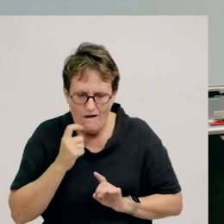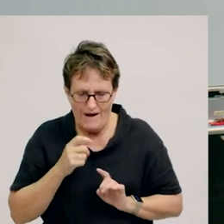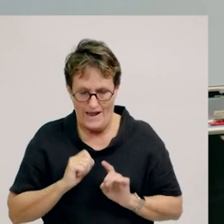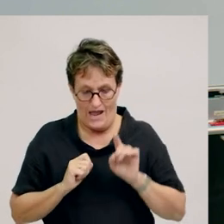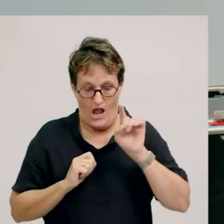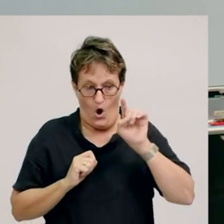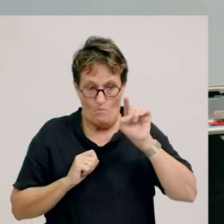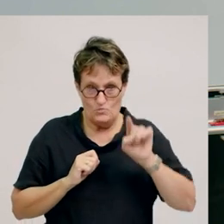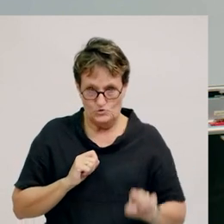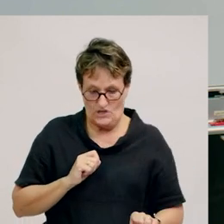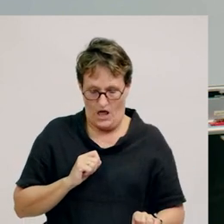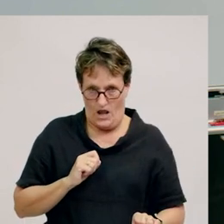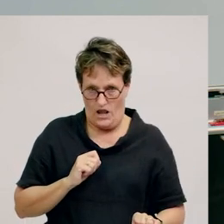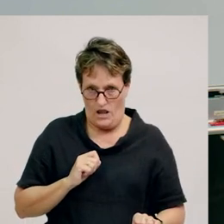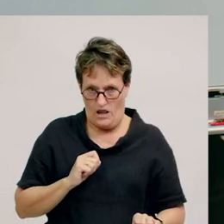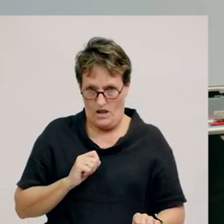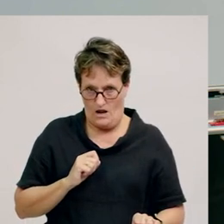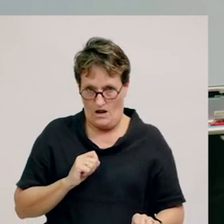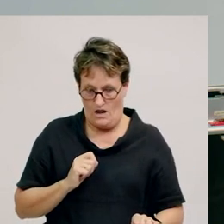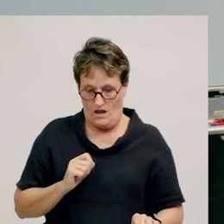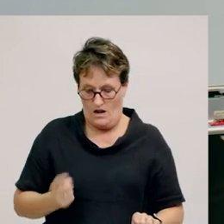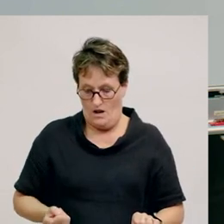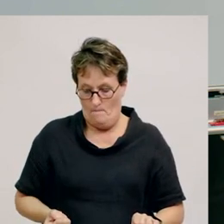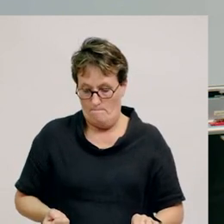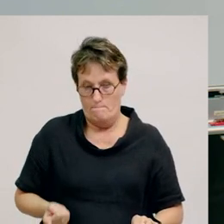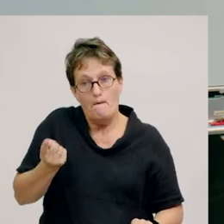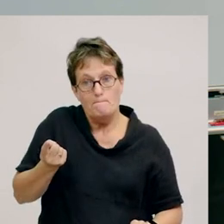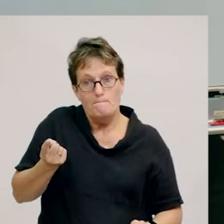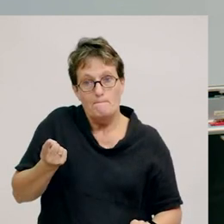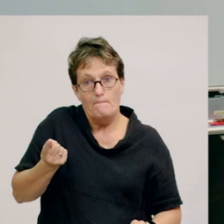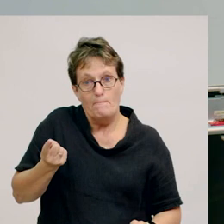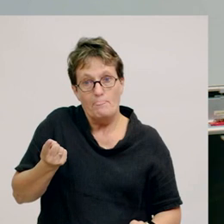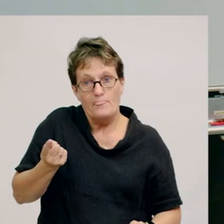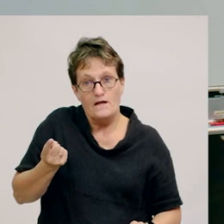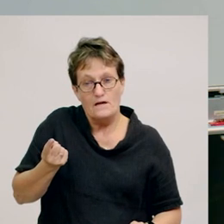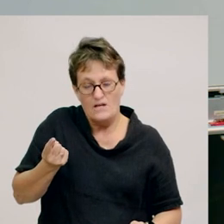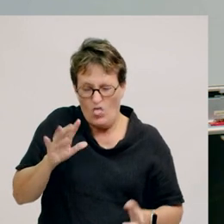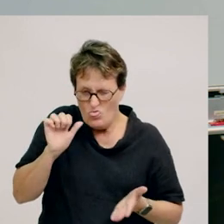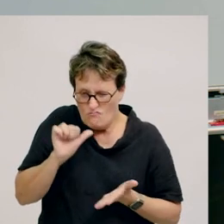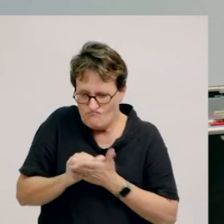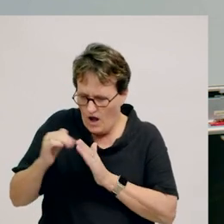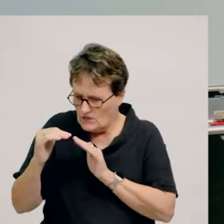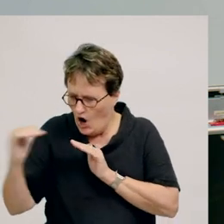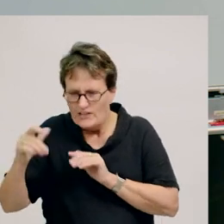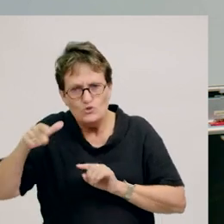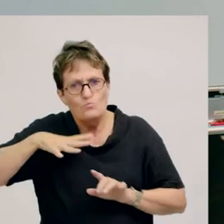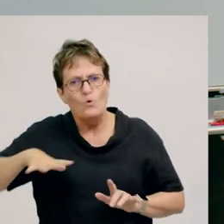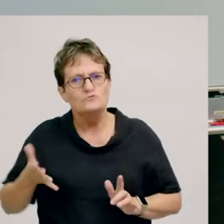Can you push down on the ruler so the eraser flips up to exactly the height you want?